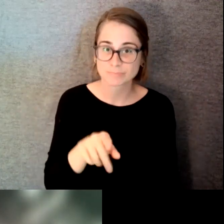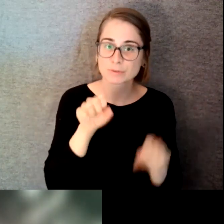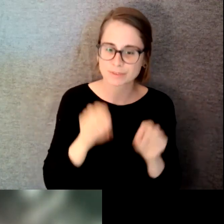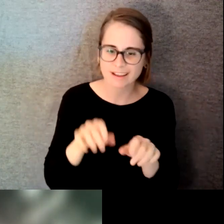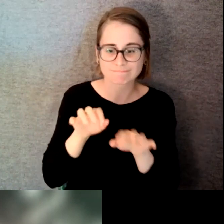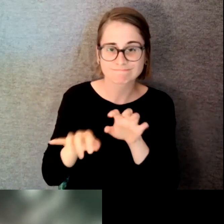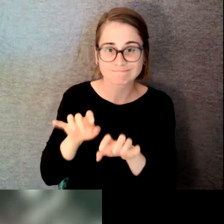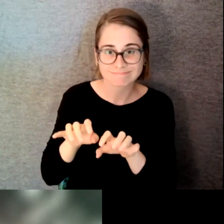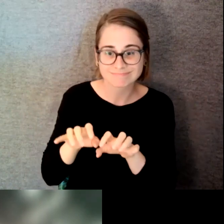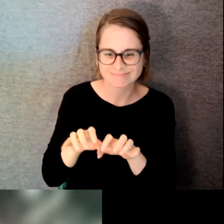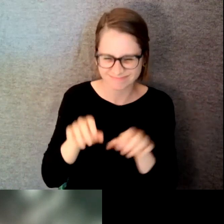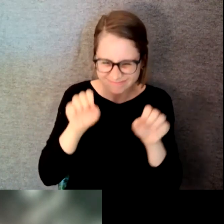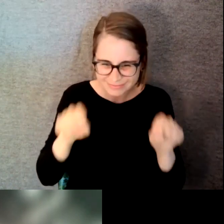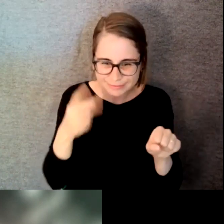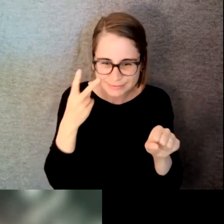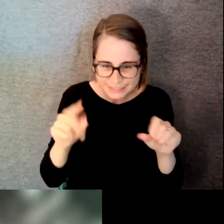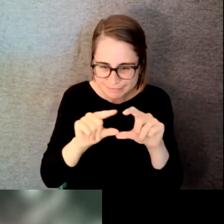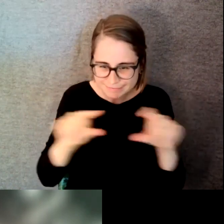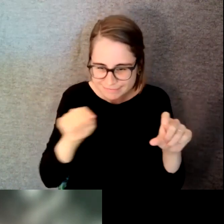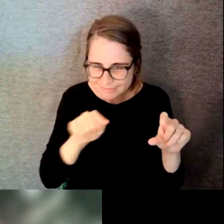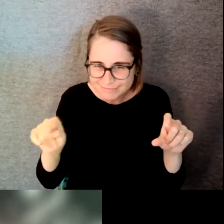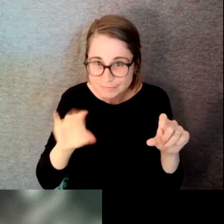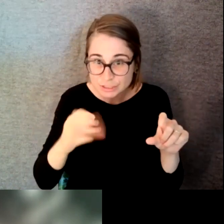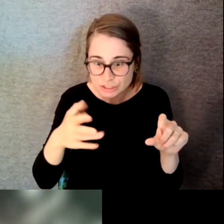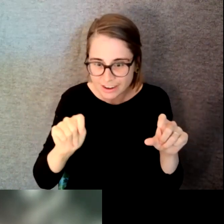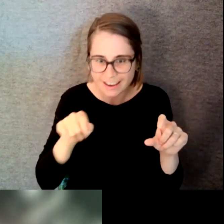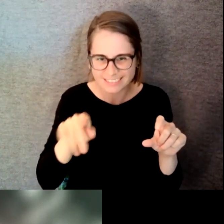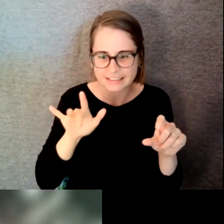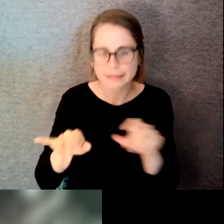the chat icon on the right-hand side of your webinar window. We want to take a moment to